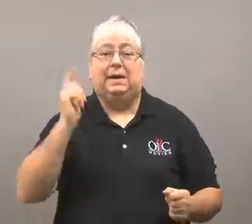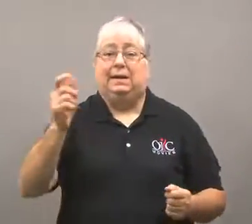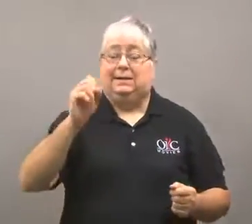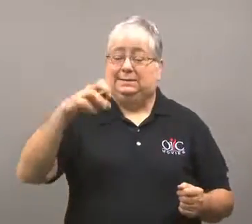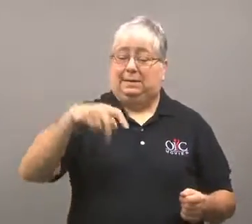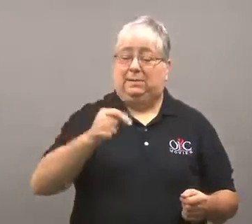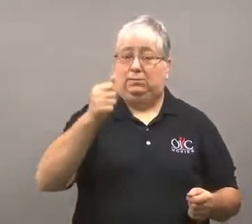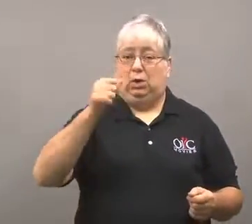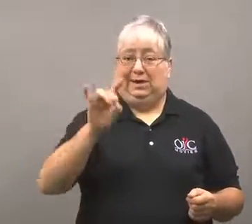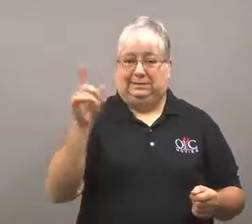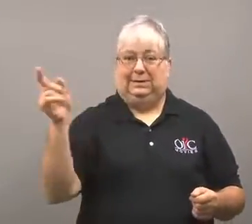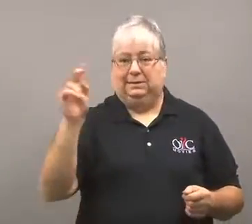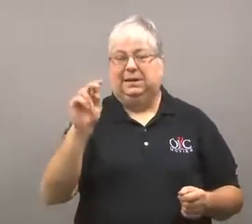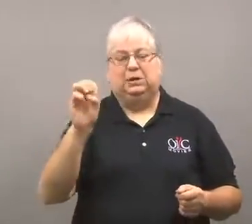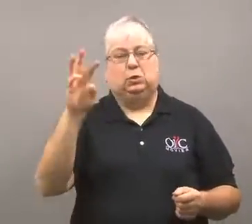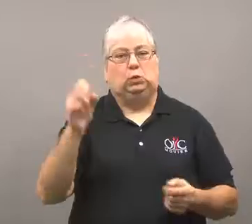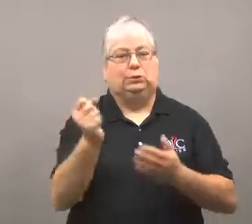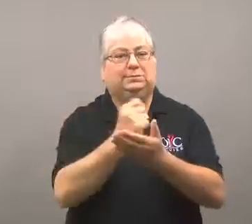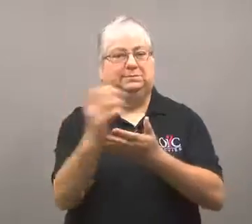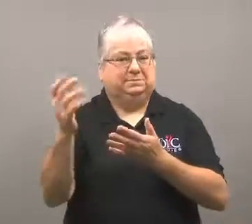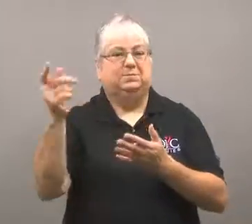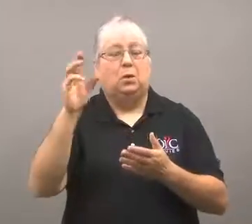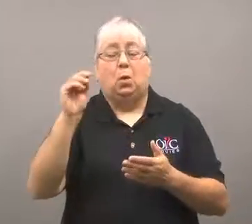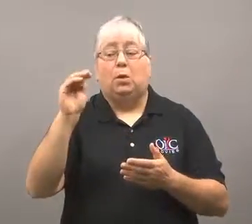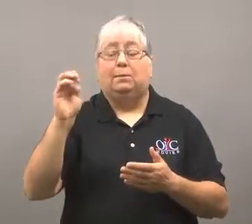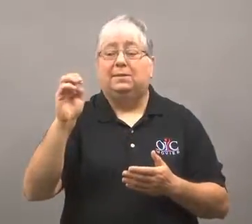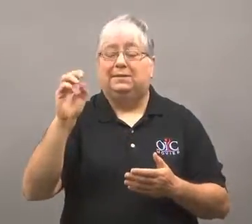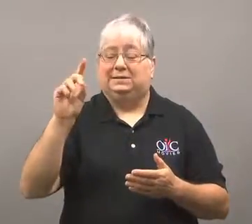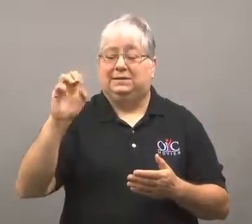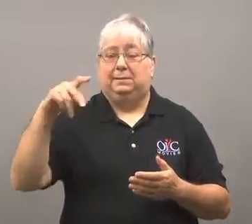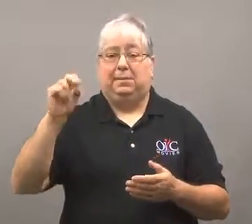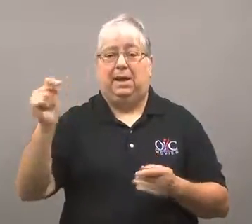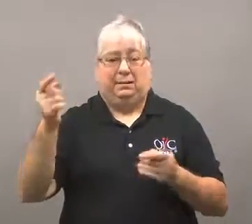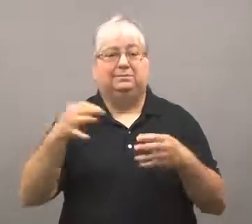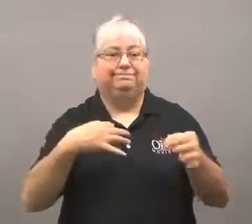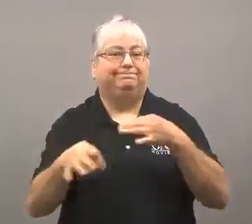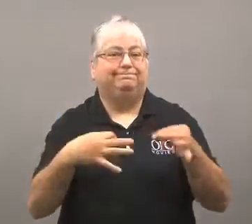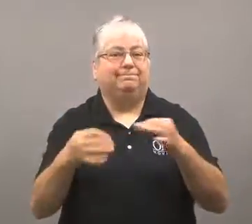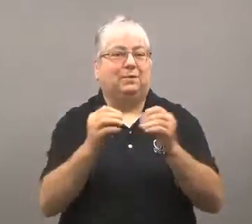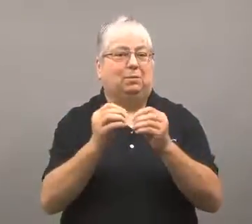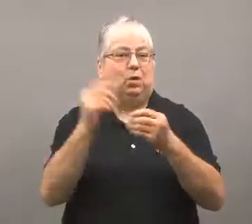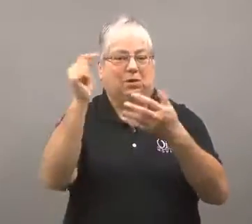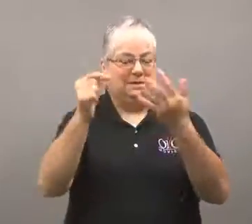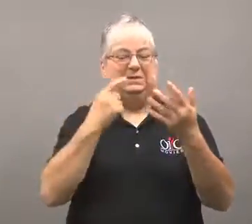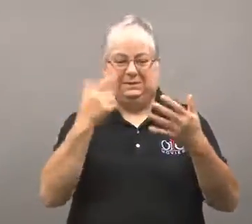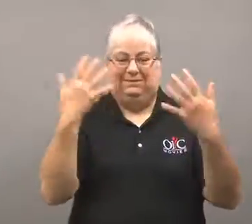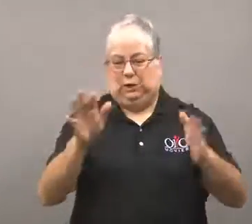More details were released to the media on September 18.